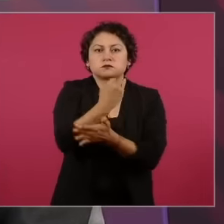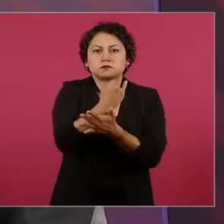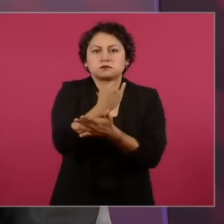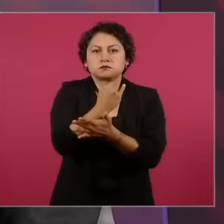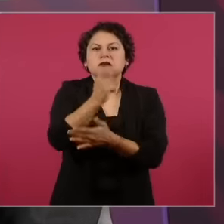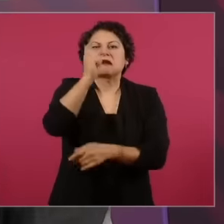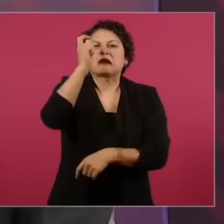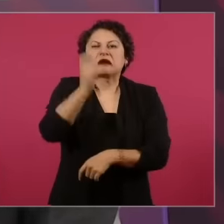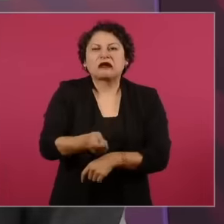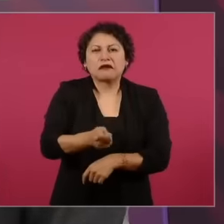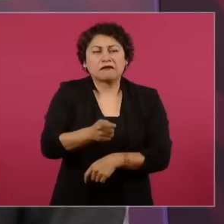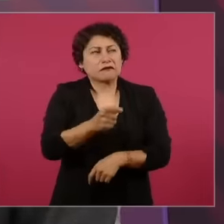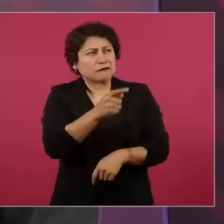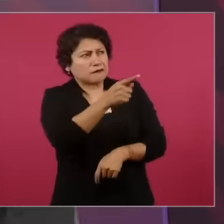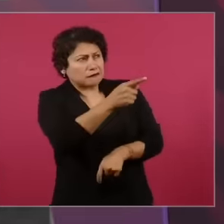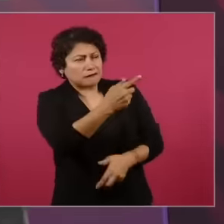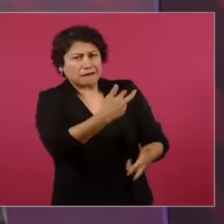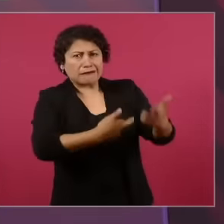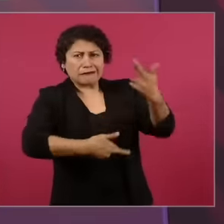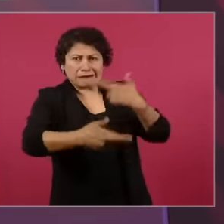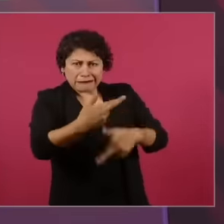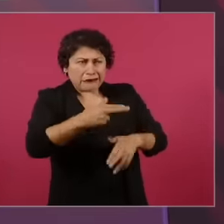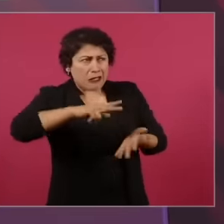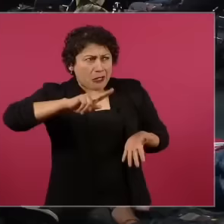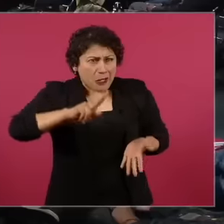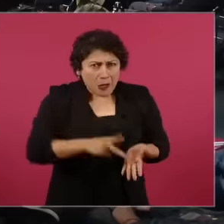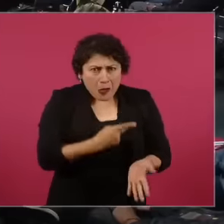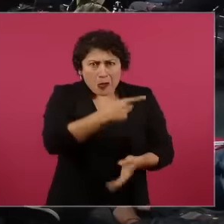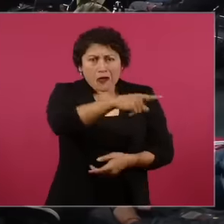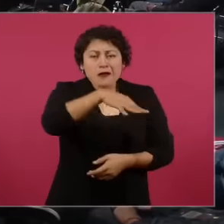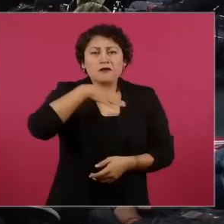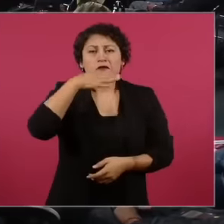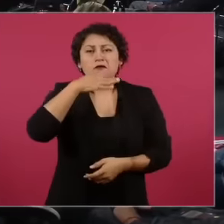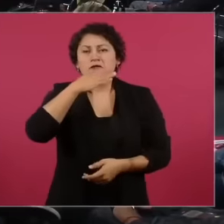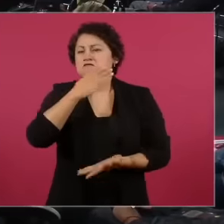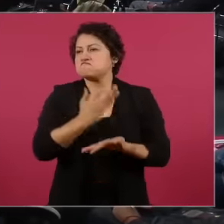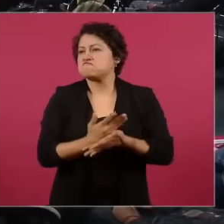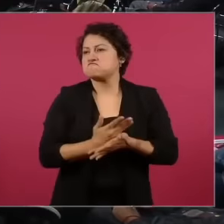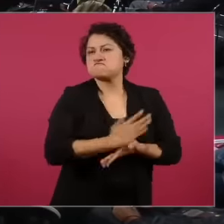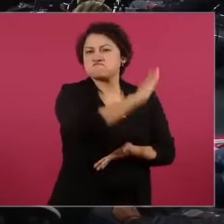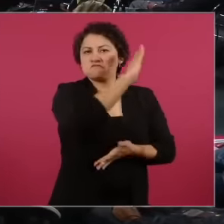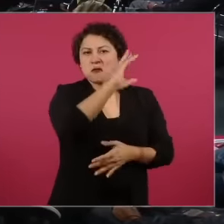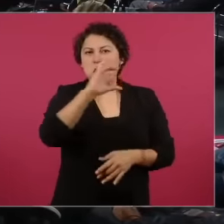we do not want them to return for their real we want the transformation to continue in the